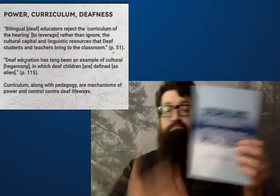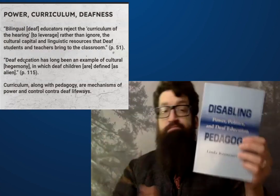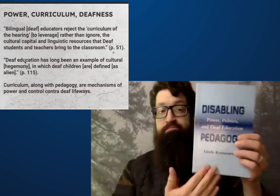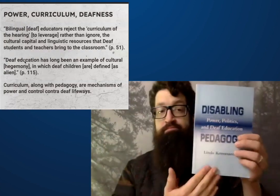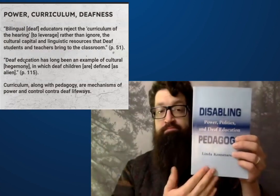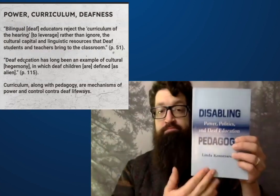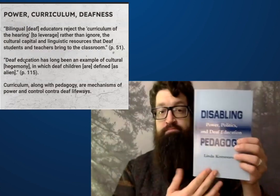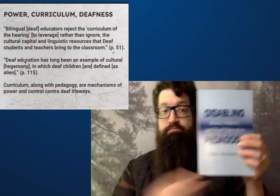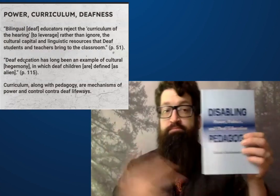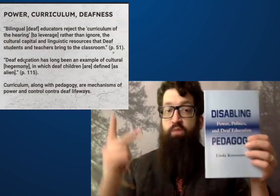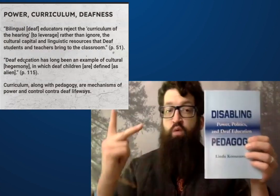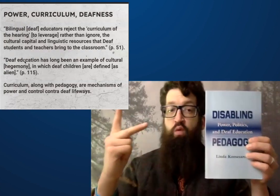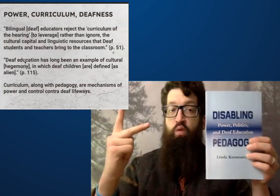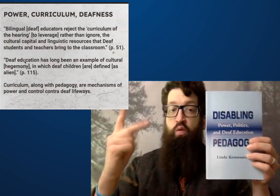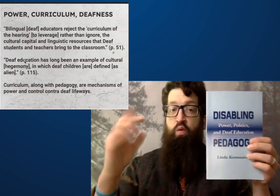Another study, another publish.